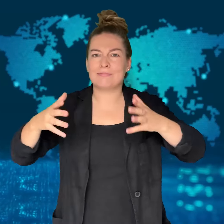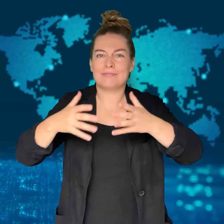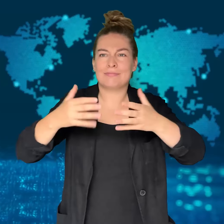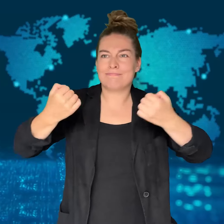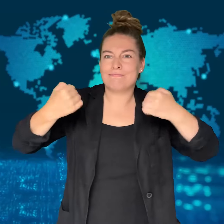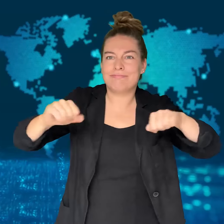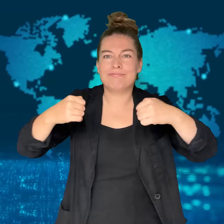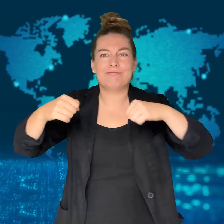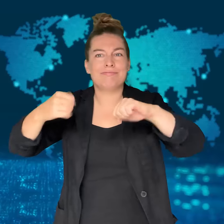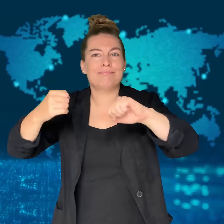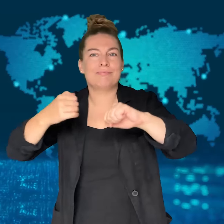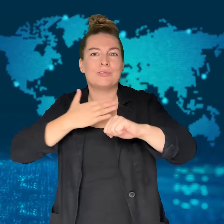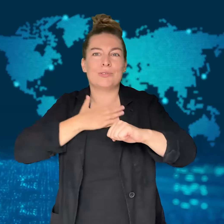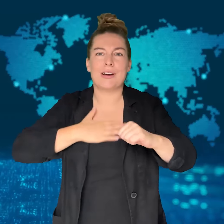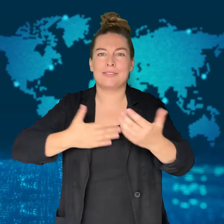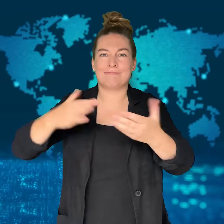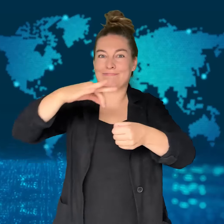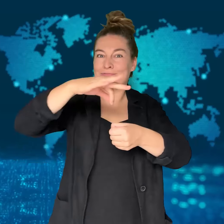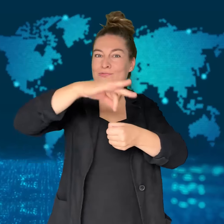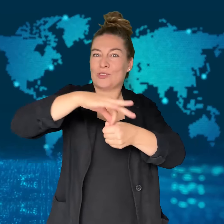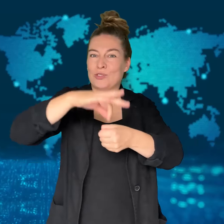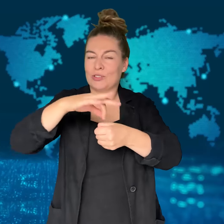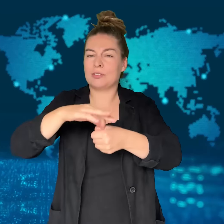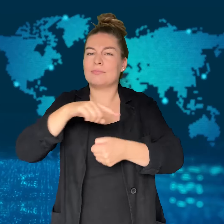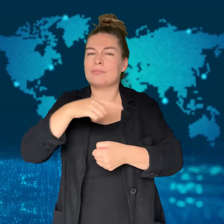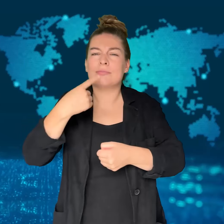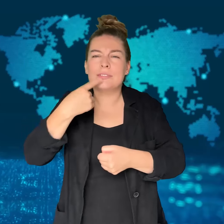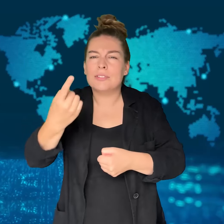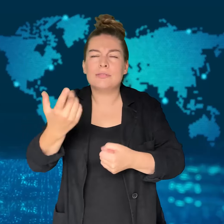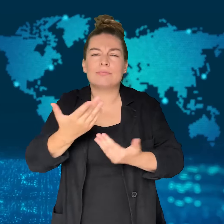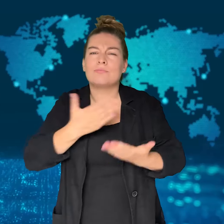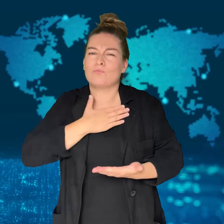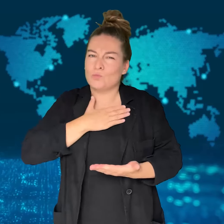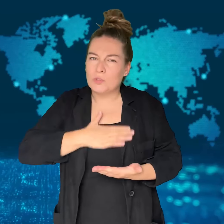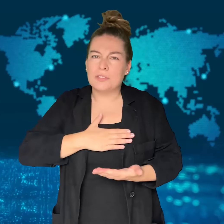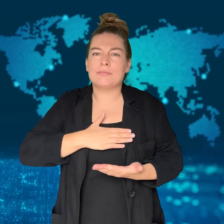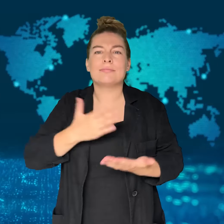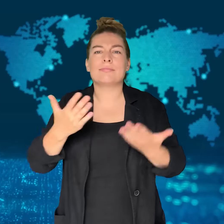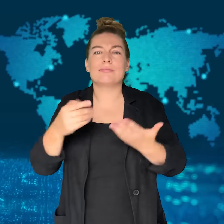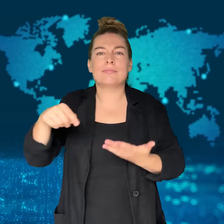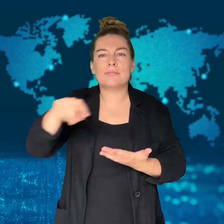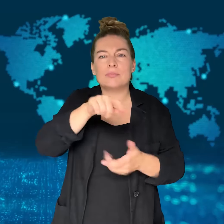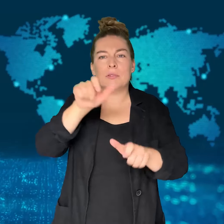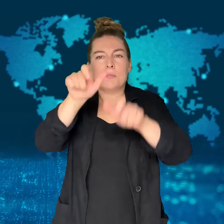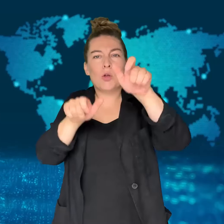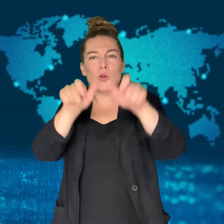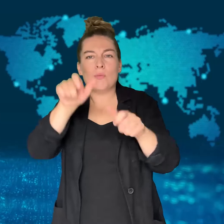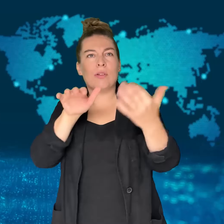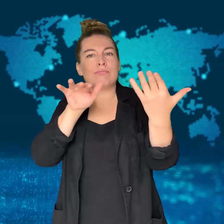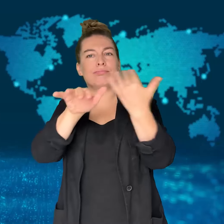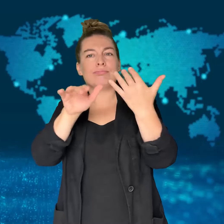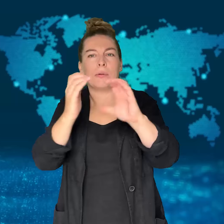the current legislators.